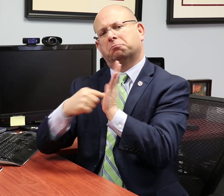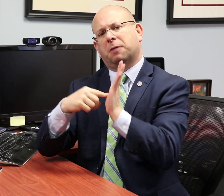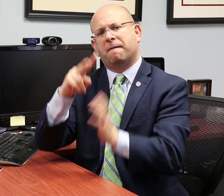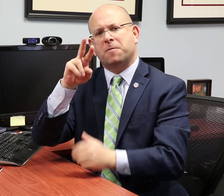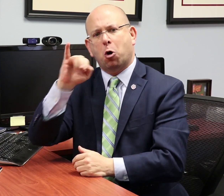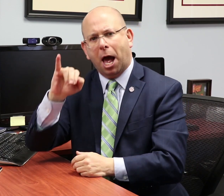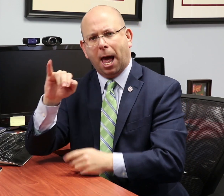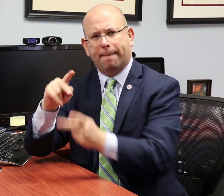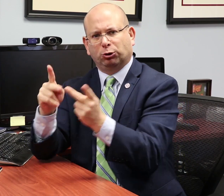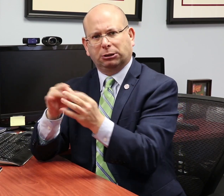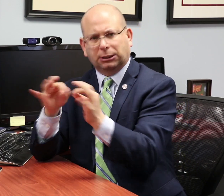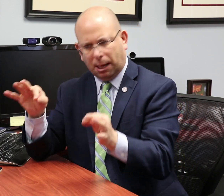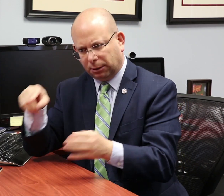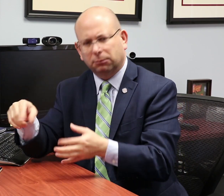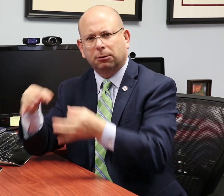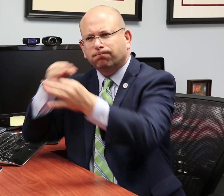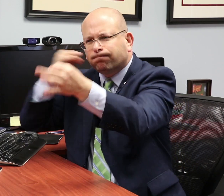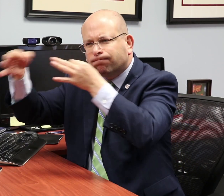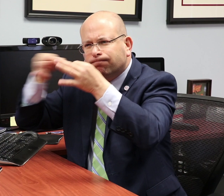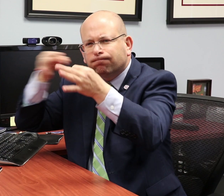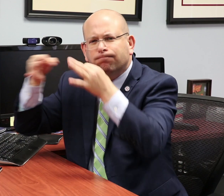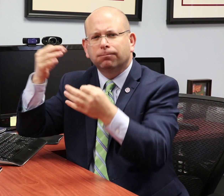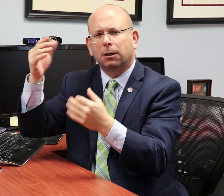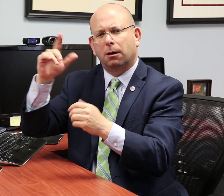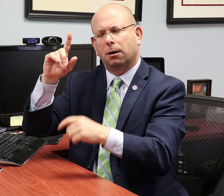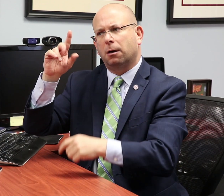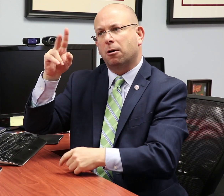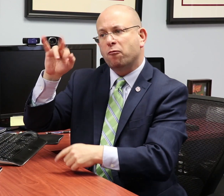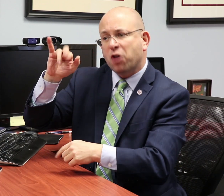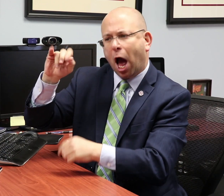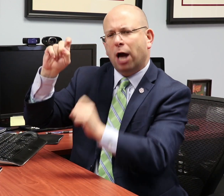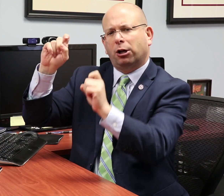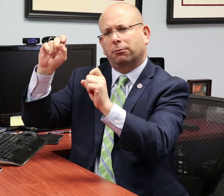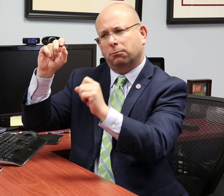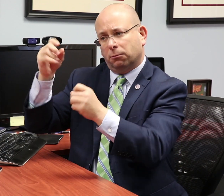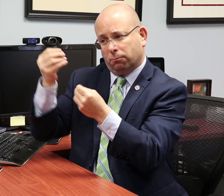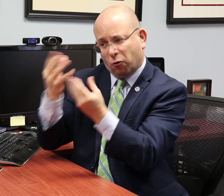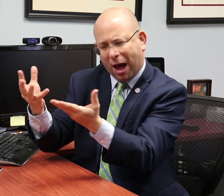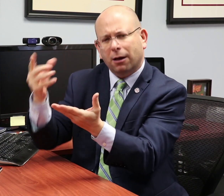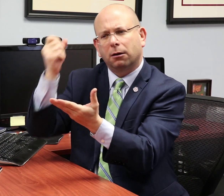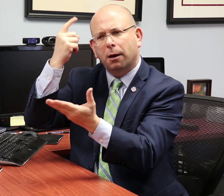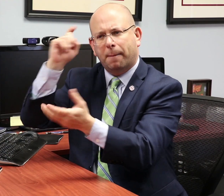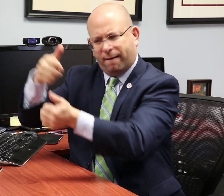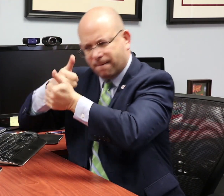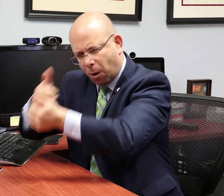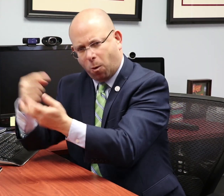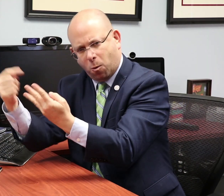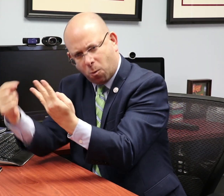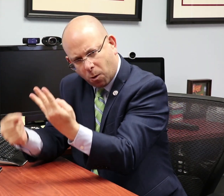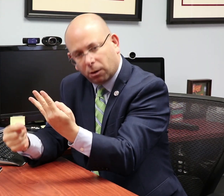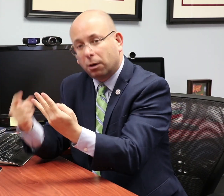An example would be our position statement on VRI which you can share with your local hospital. The position statement shares specific guidelines to follow when using VRI for best practices